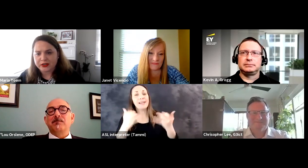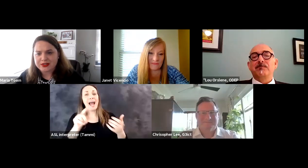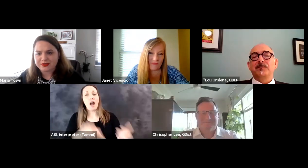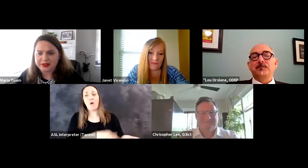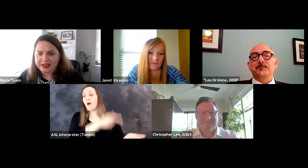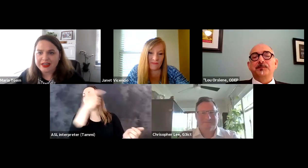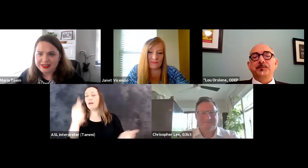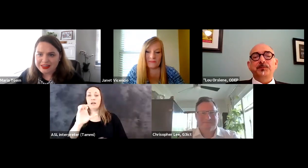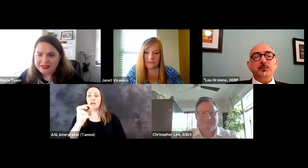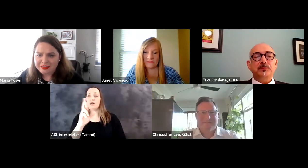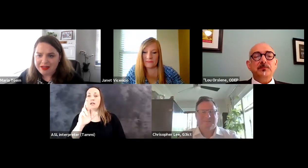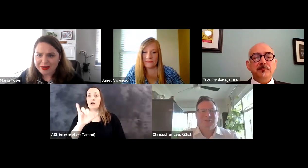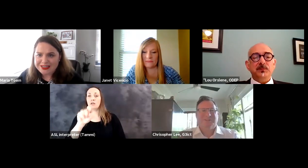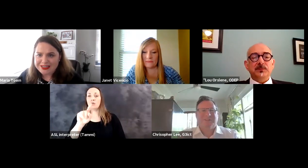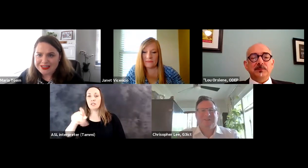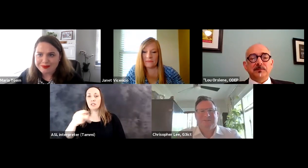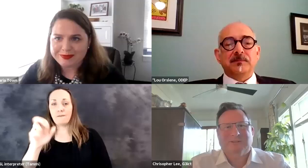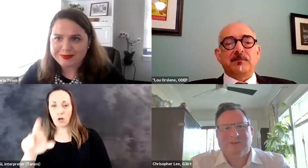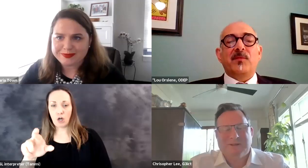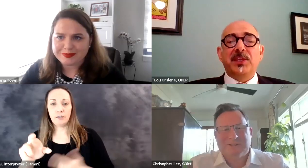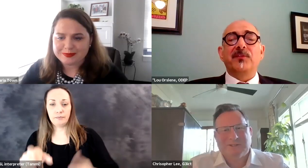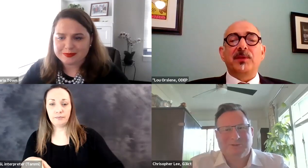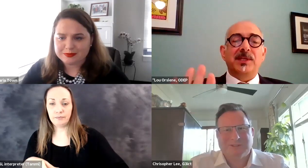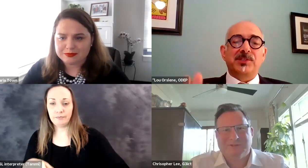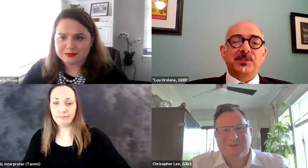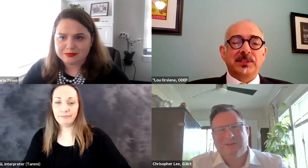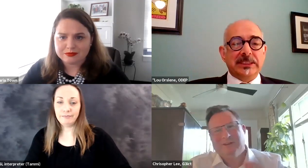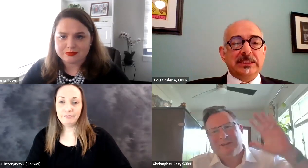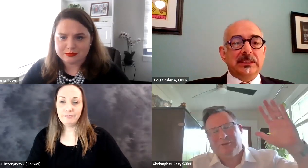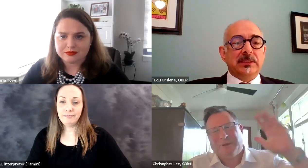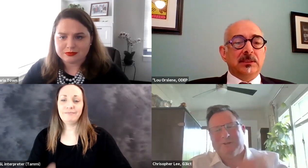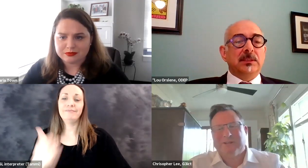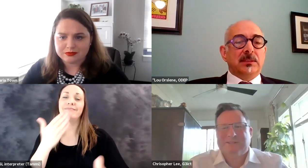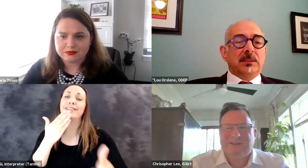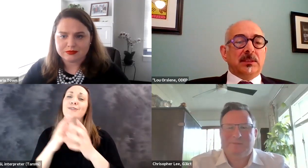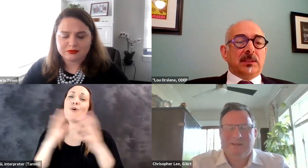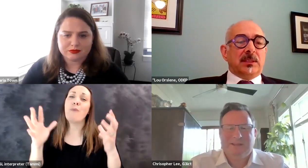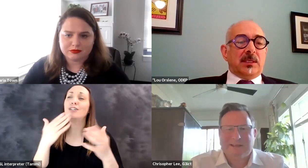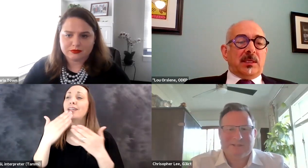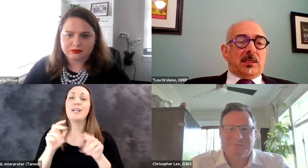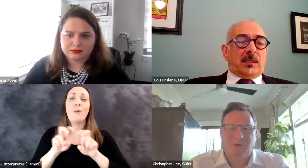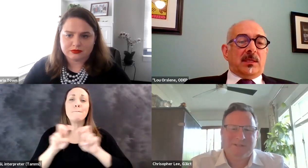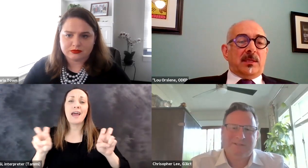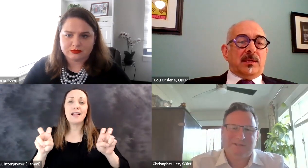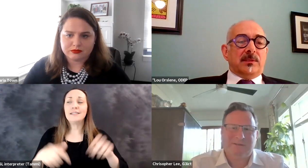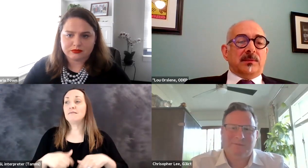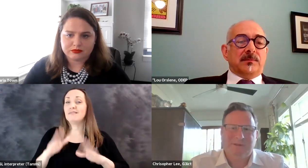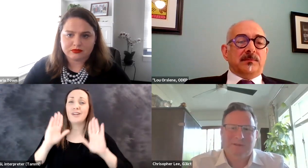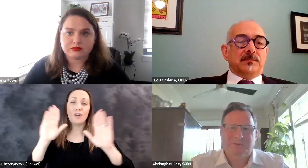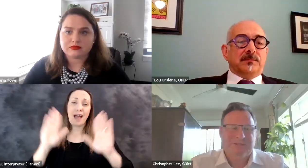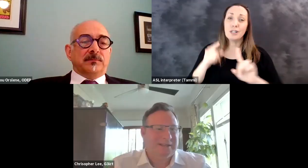everyone, for joining our panel today. Christopher Lee. I'm now going to turn it back over to Have a great day. Lou Orslene: Thank you very much.